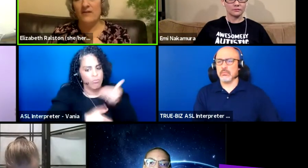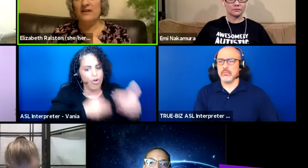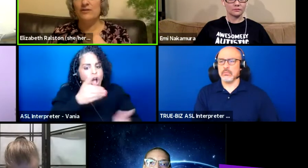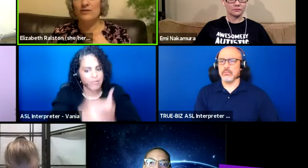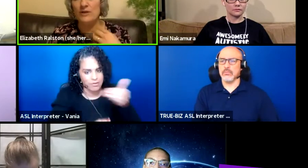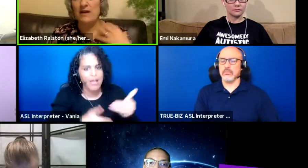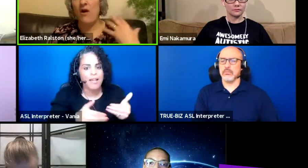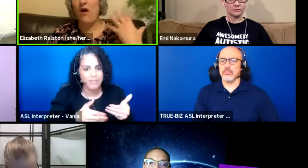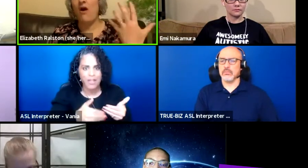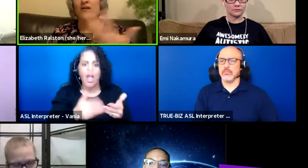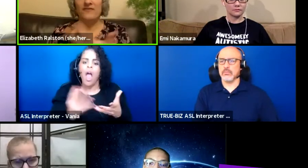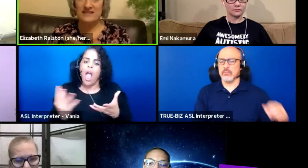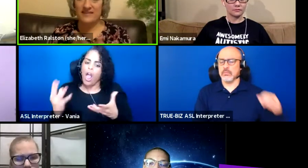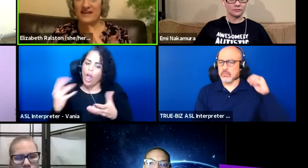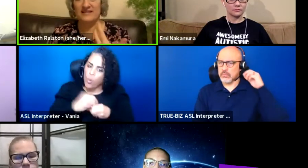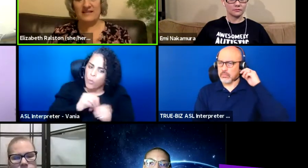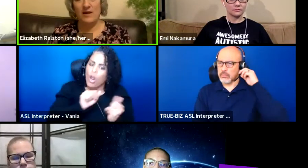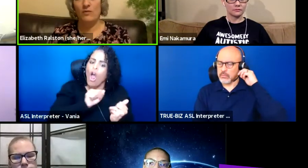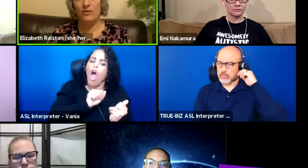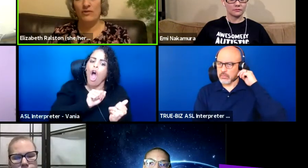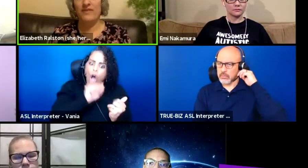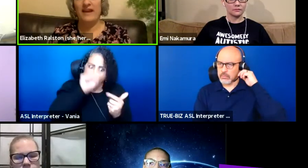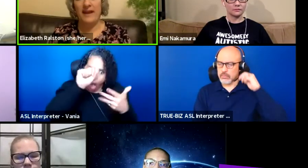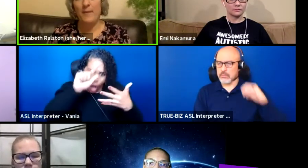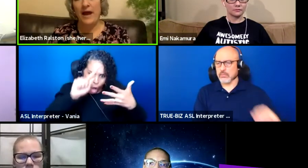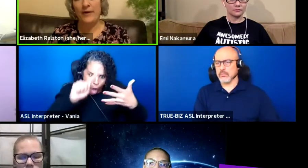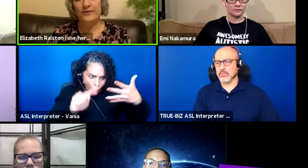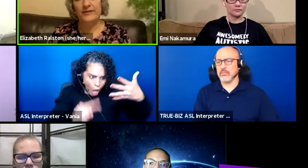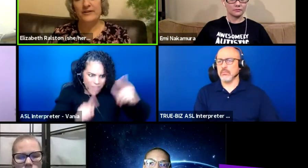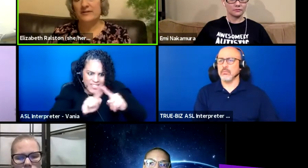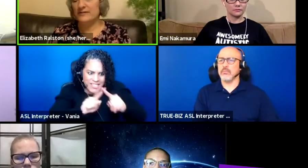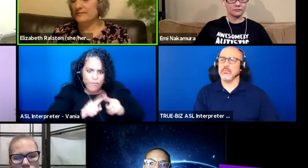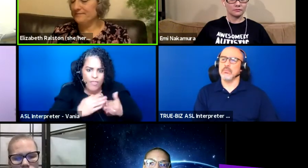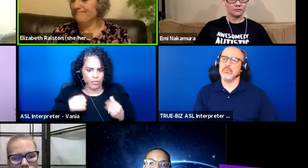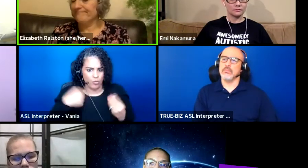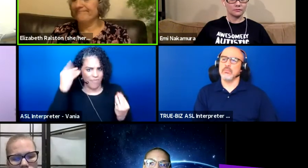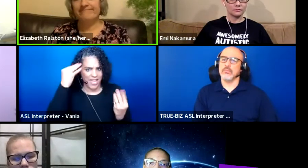of including all of these things that we're thinking about.